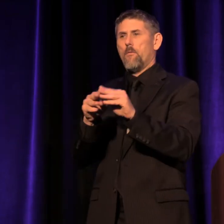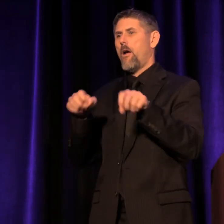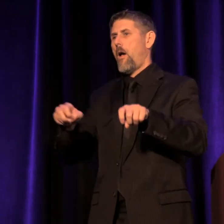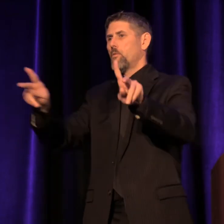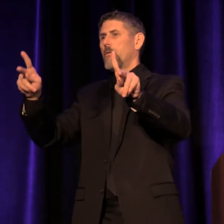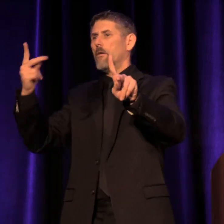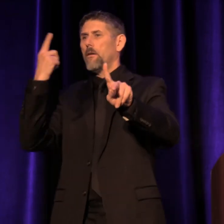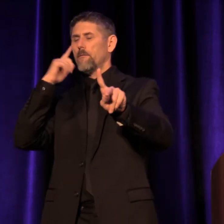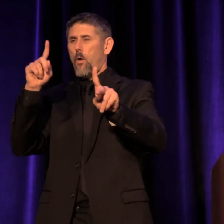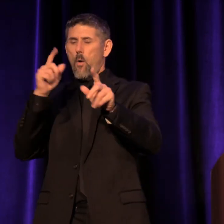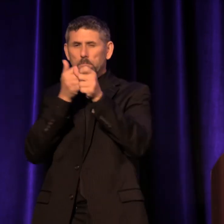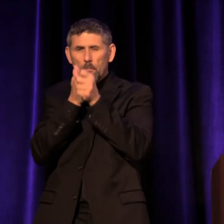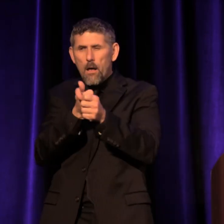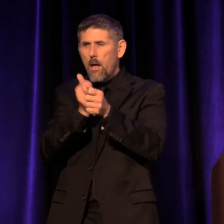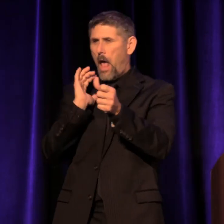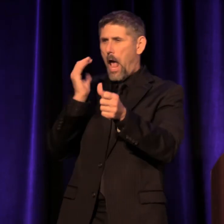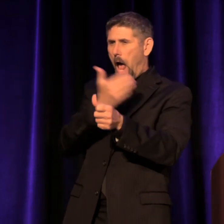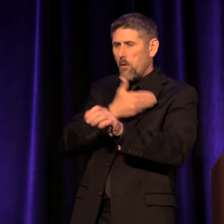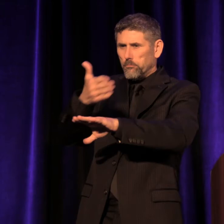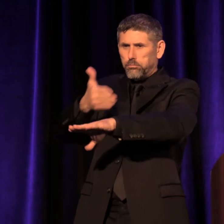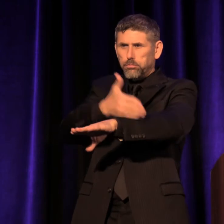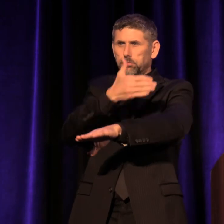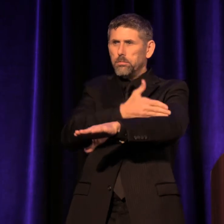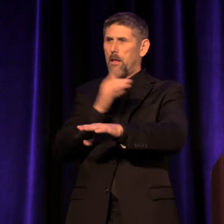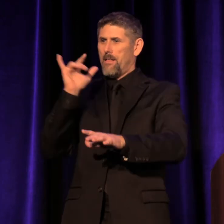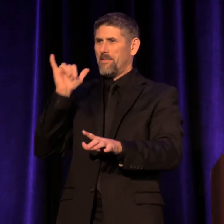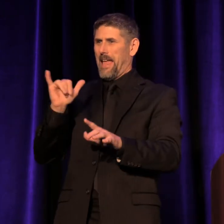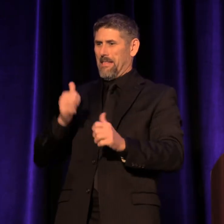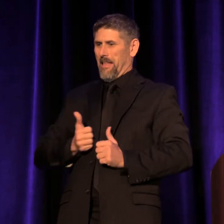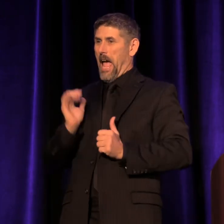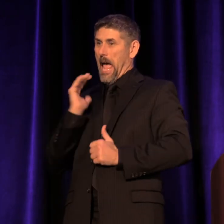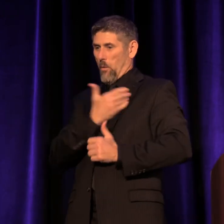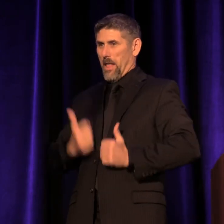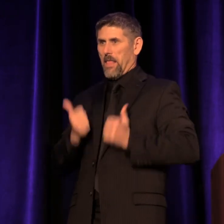to track the progress of our own lives on that circle. If this is your first conference